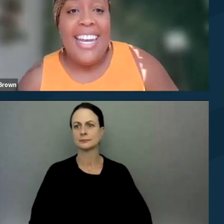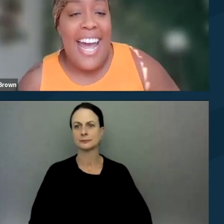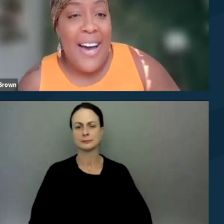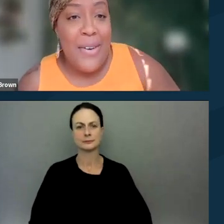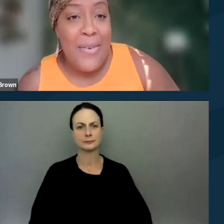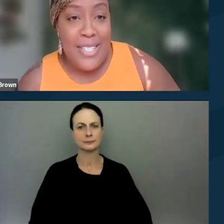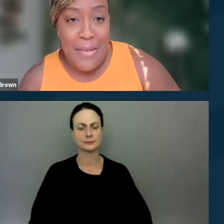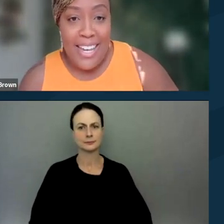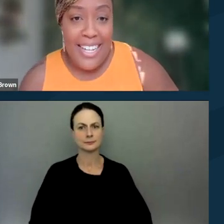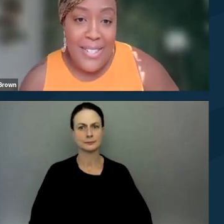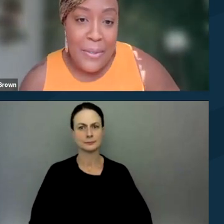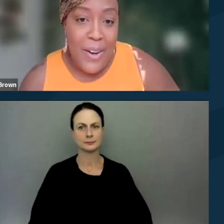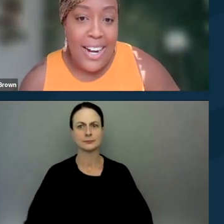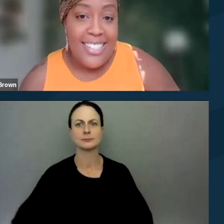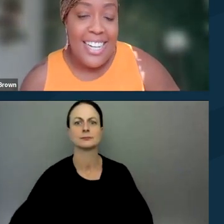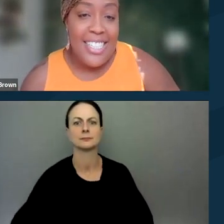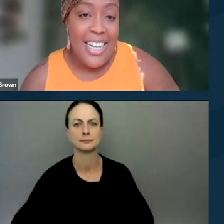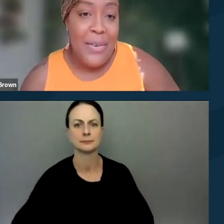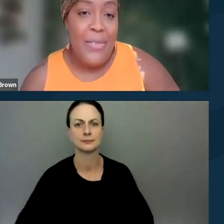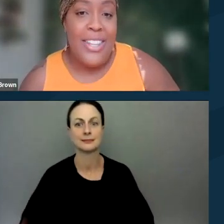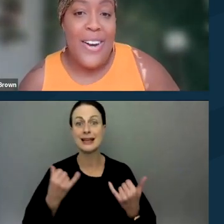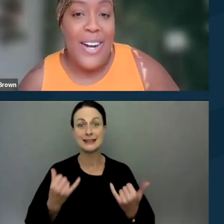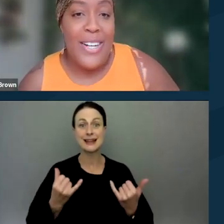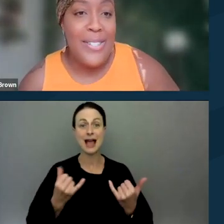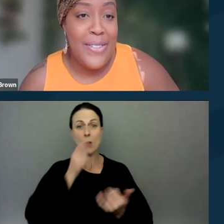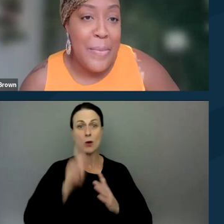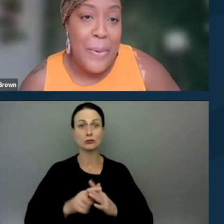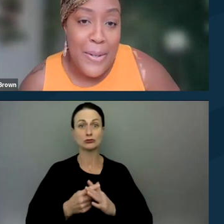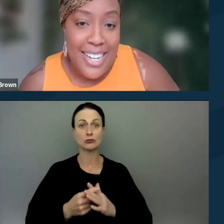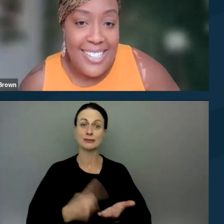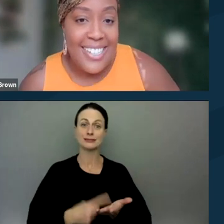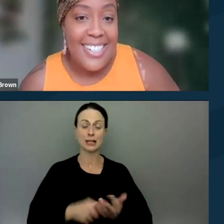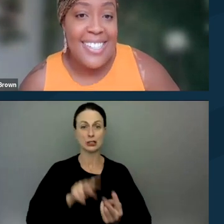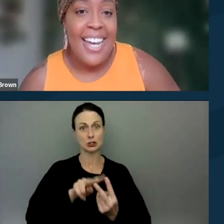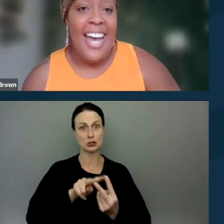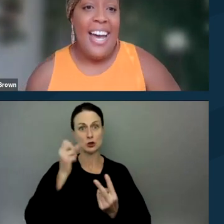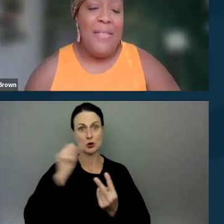Now, we will jump into our discussion with our two protestors.